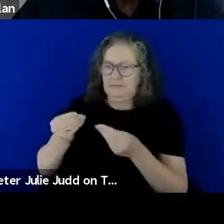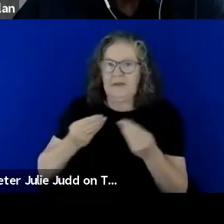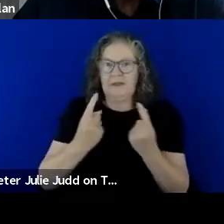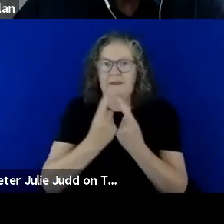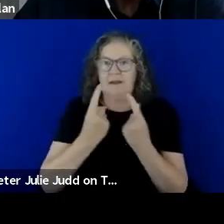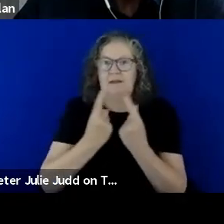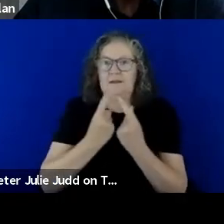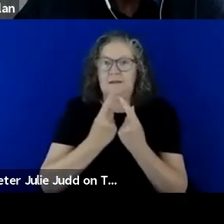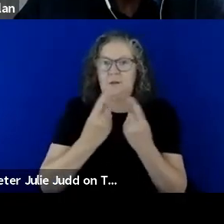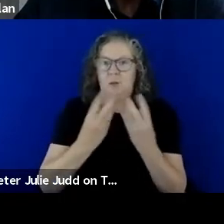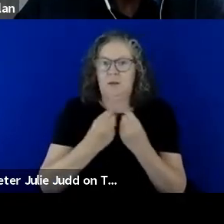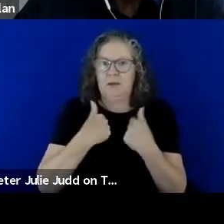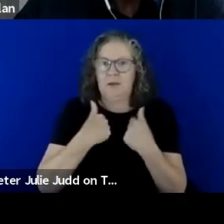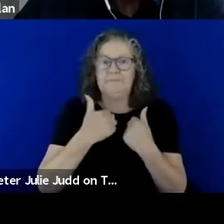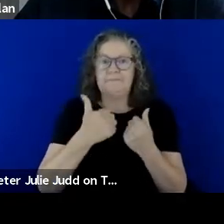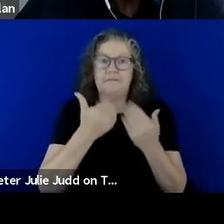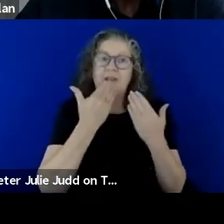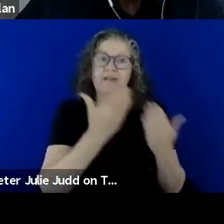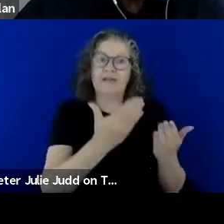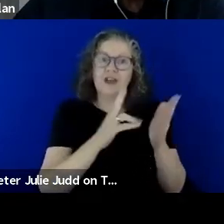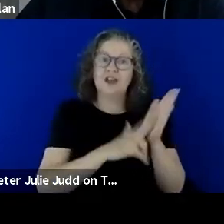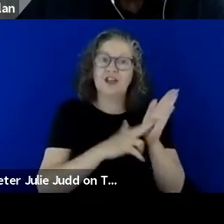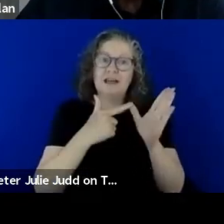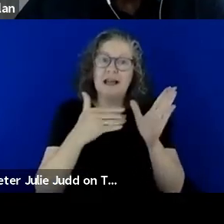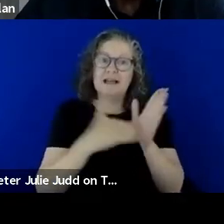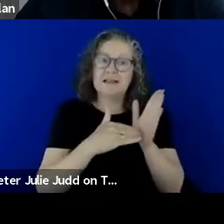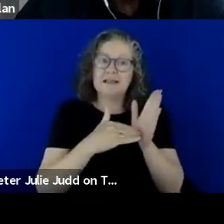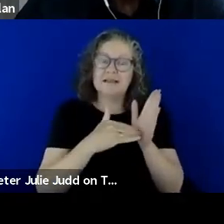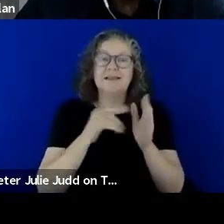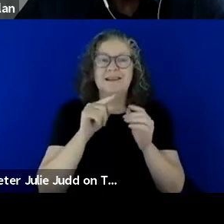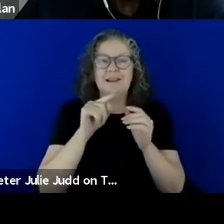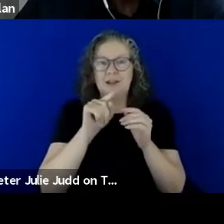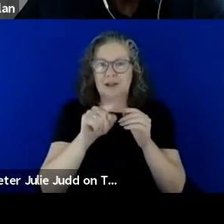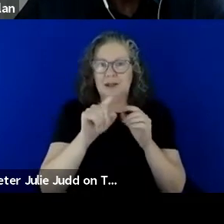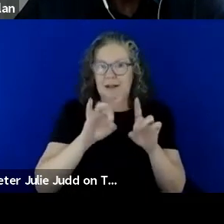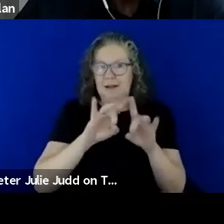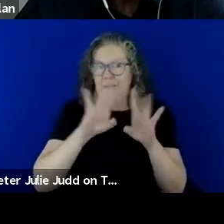Thank you Naz and you point very clearly and so did you Maurice, around the need